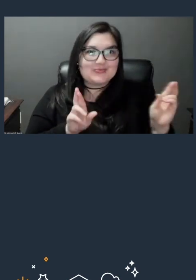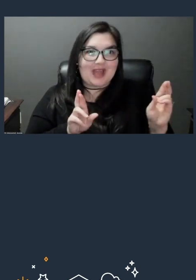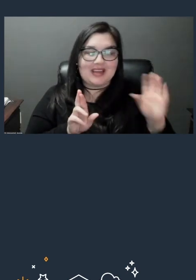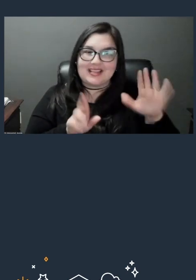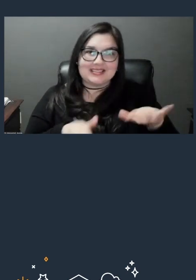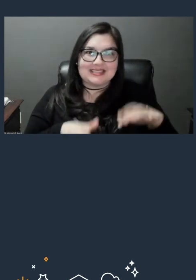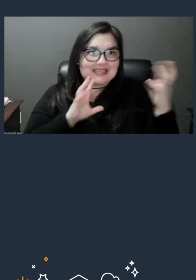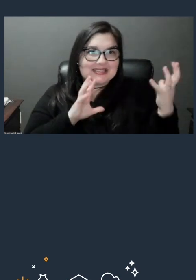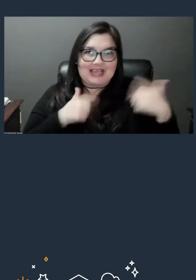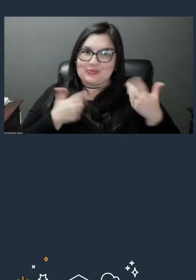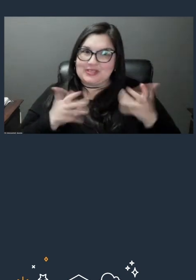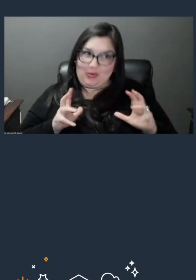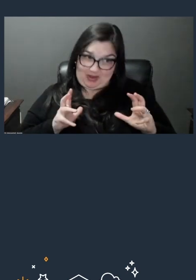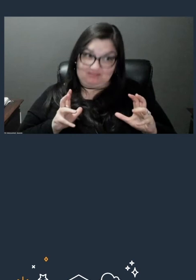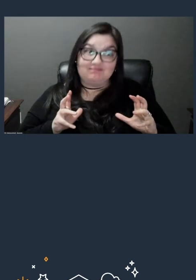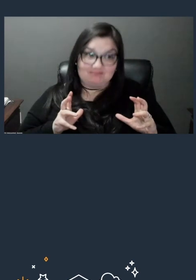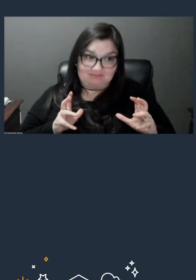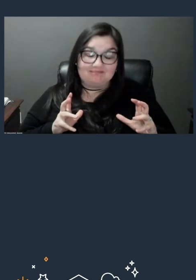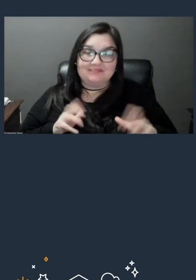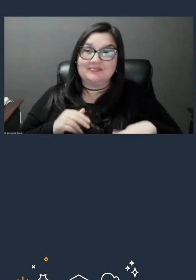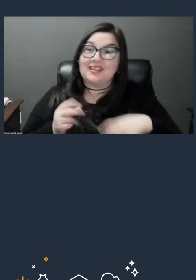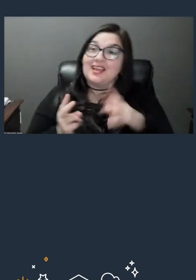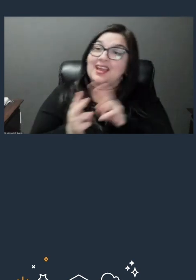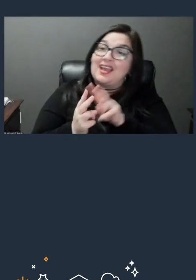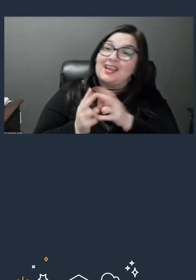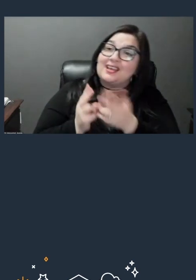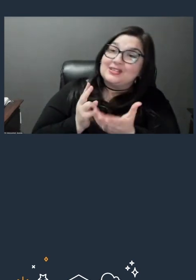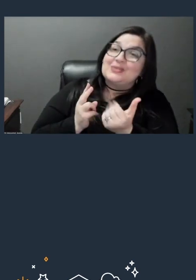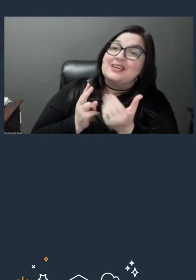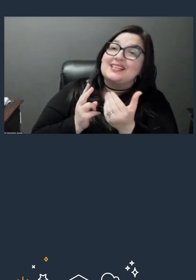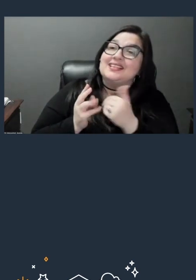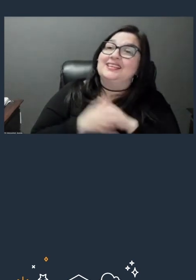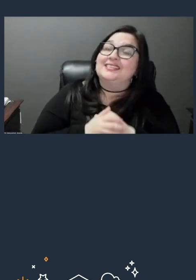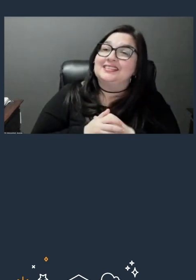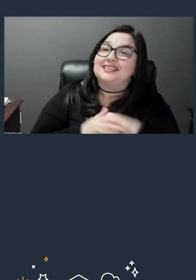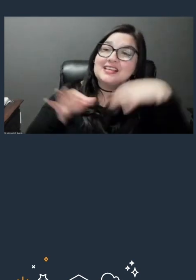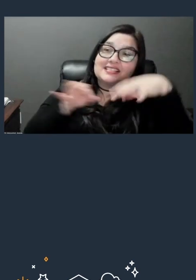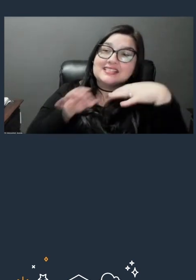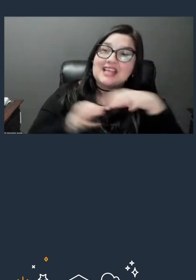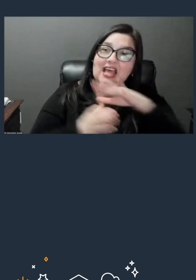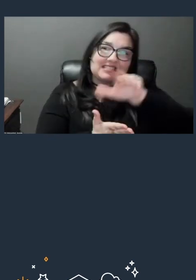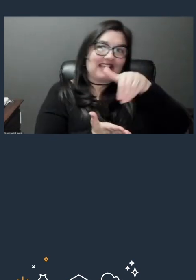All right, Anar and Priyesh, over to you. Let's hear about centralizing and on automating data protection